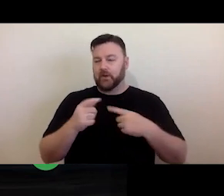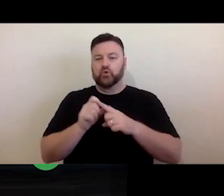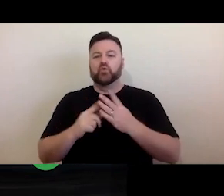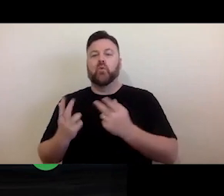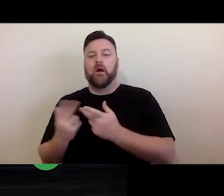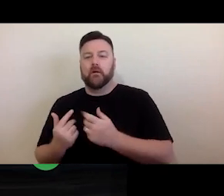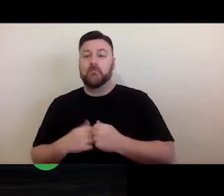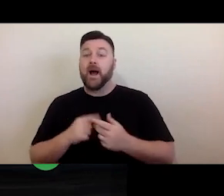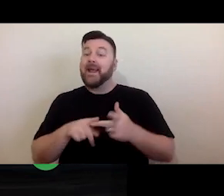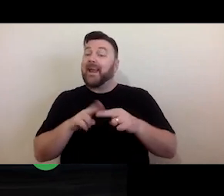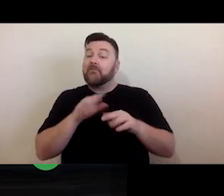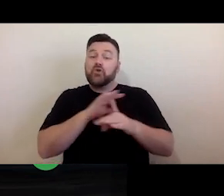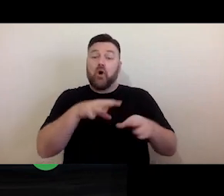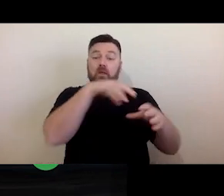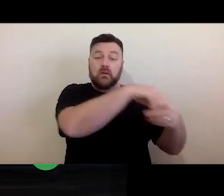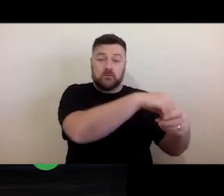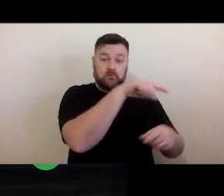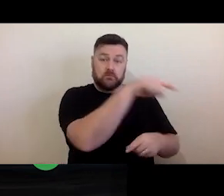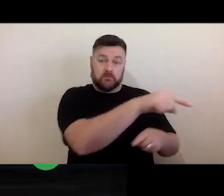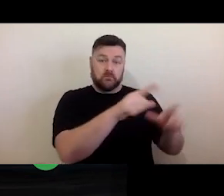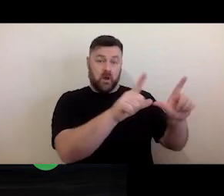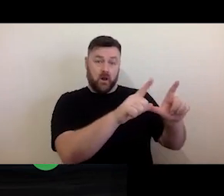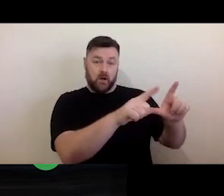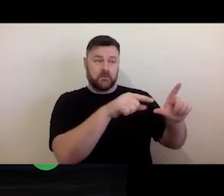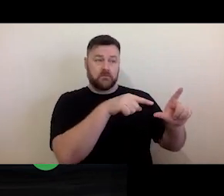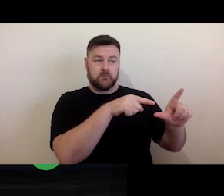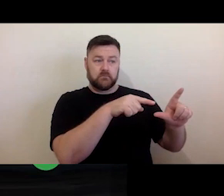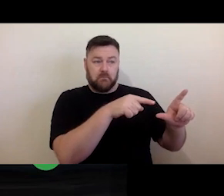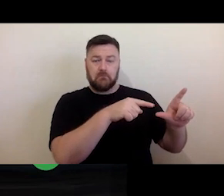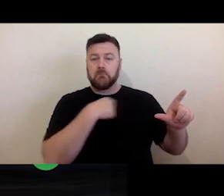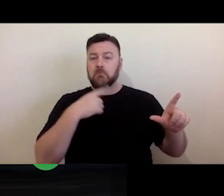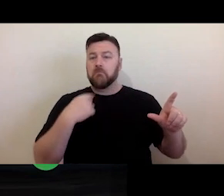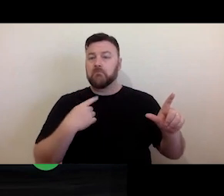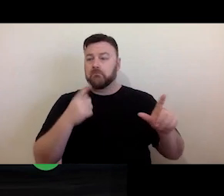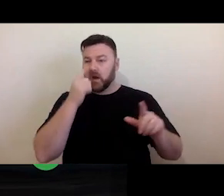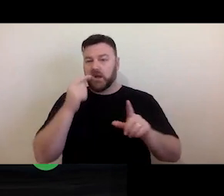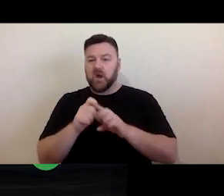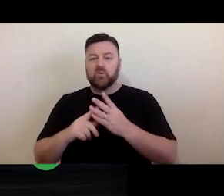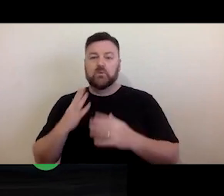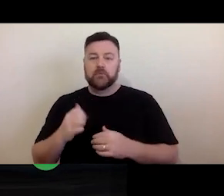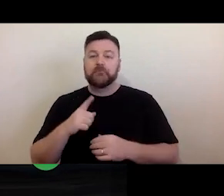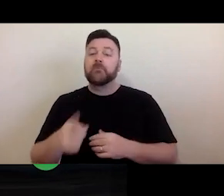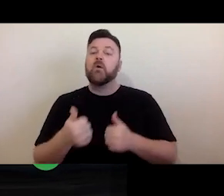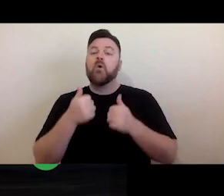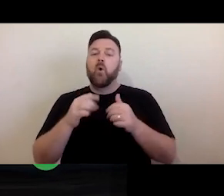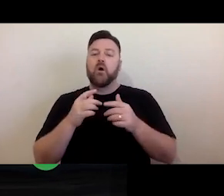So, you know, from a relationship management point of view, it is good to think about maintaining good relationships with